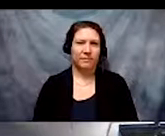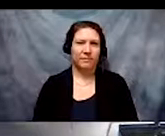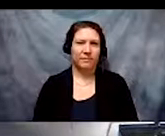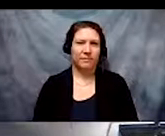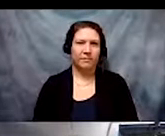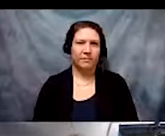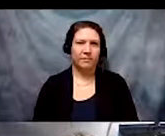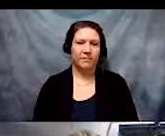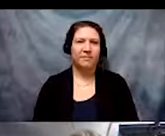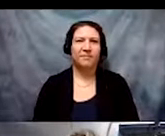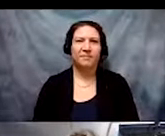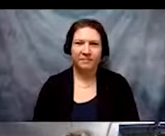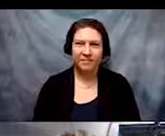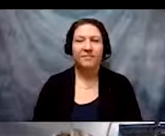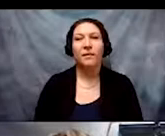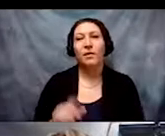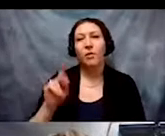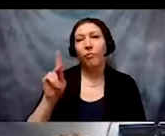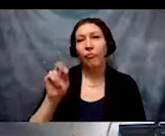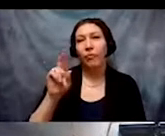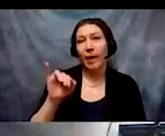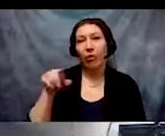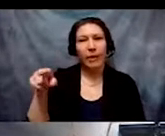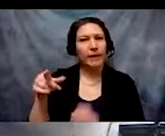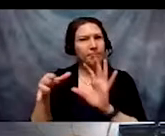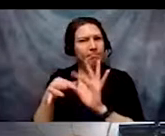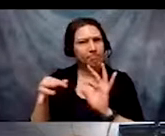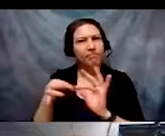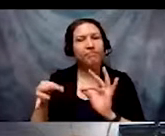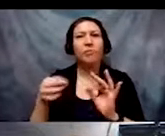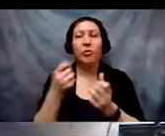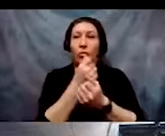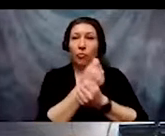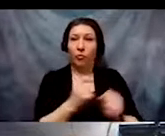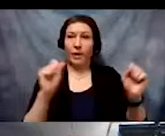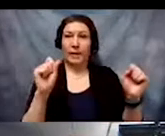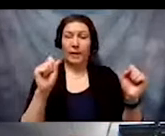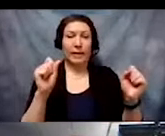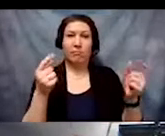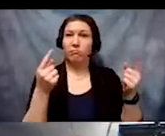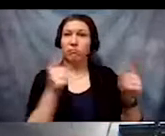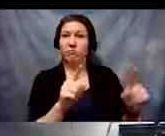So Keri is suggesting that freedom can only be reached if we were